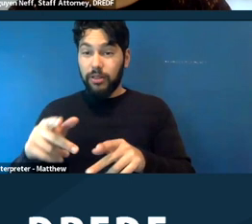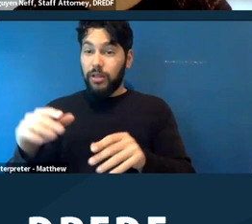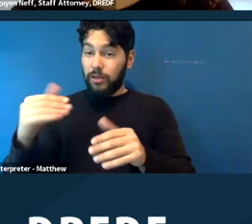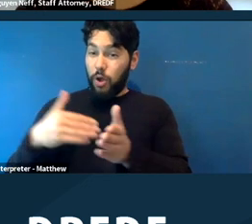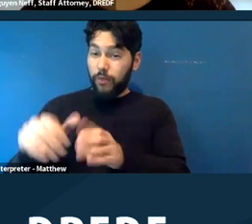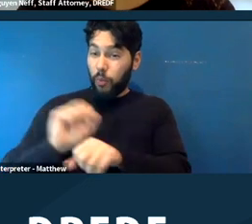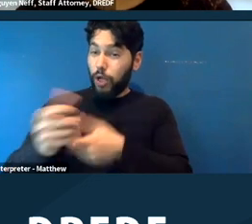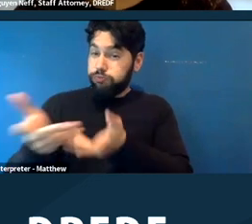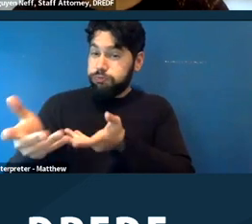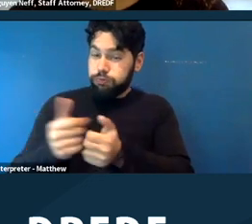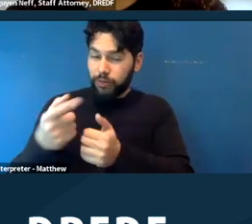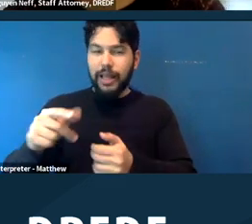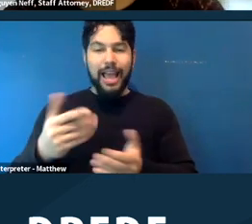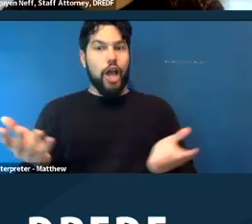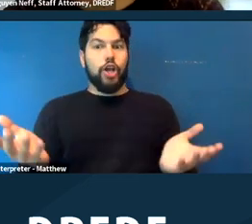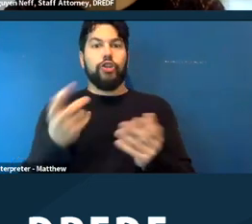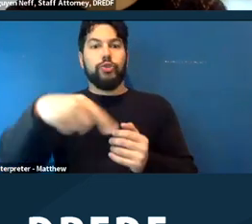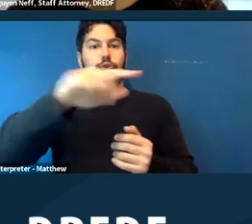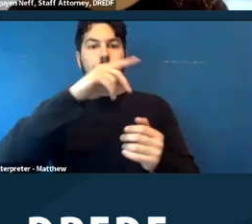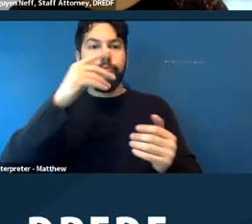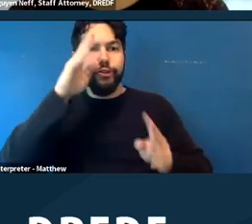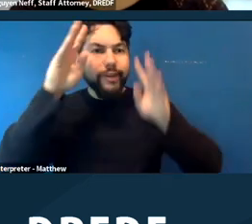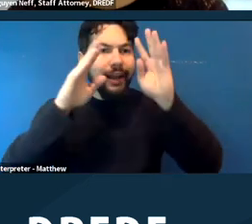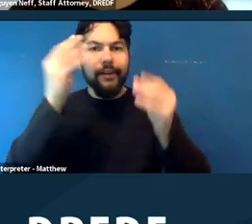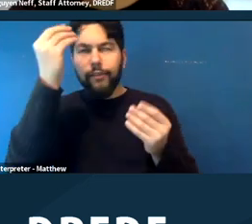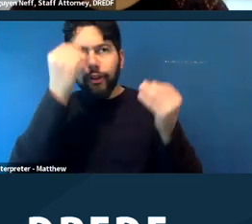be creative and thoughtful about the reasonable accommodations that you're requesting because